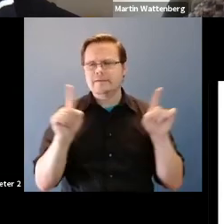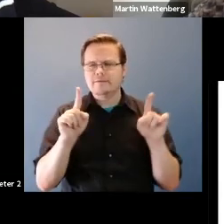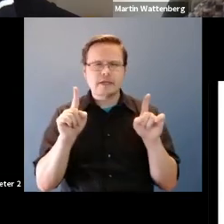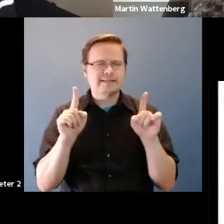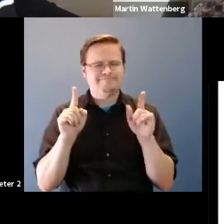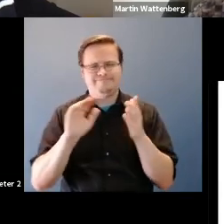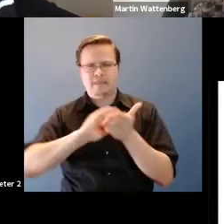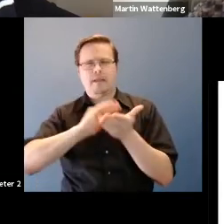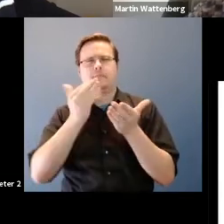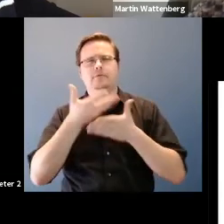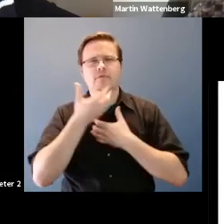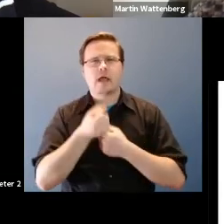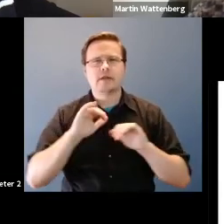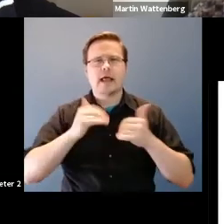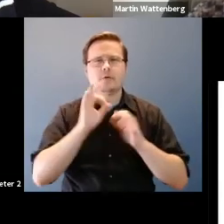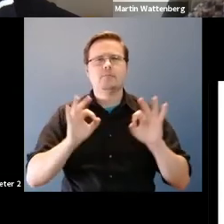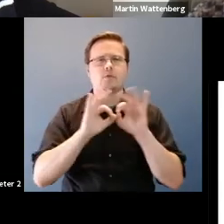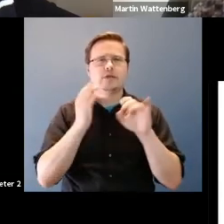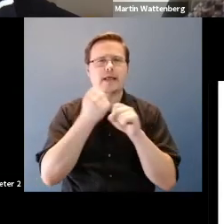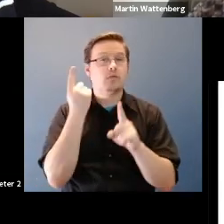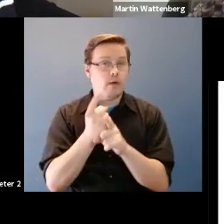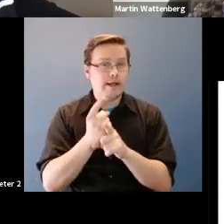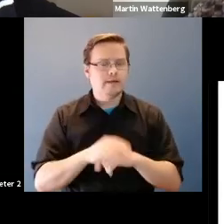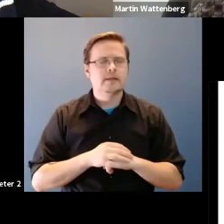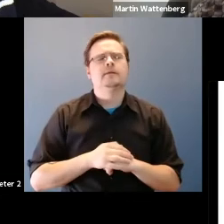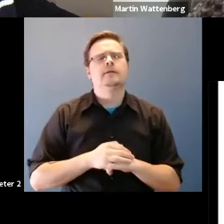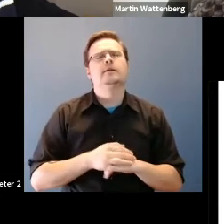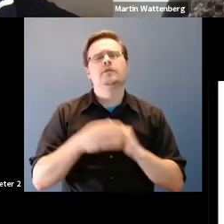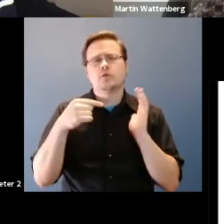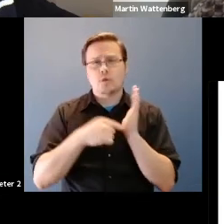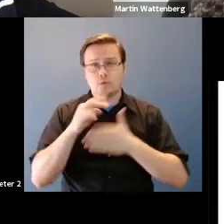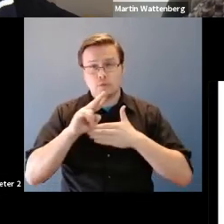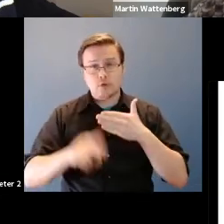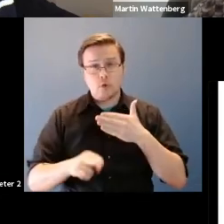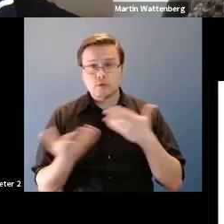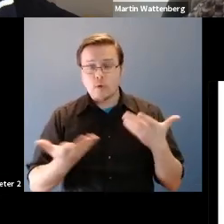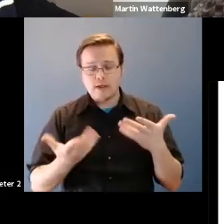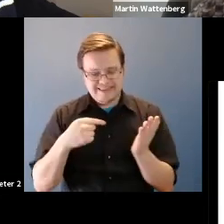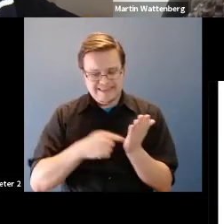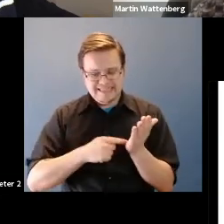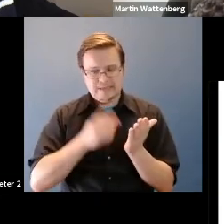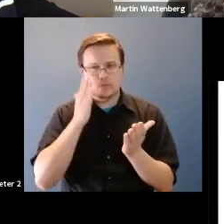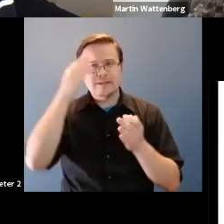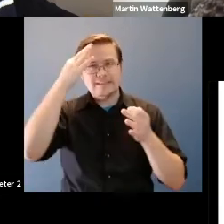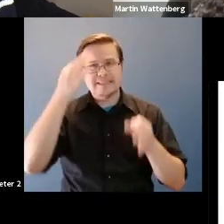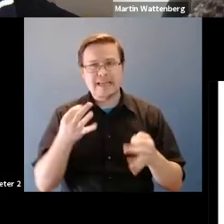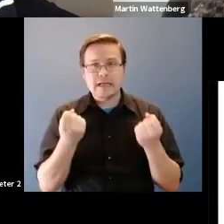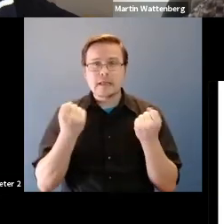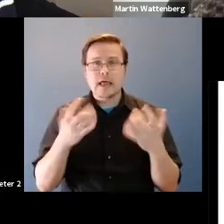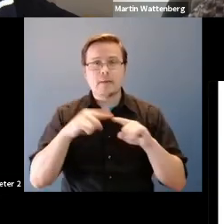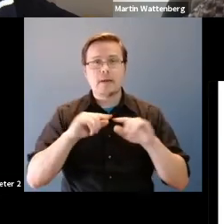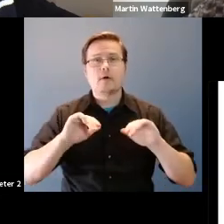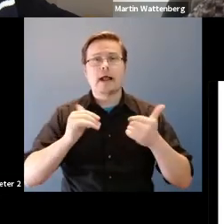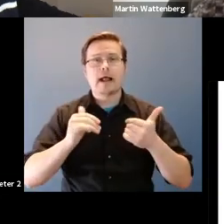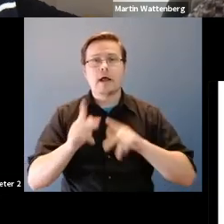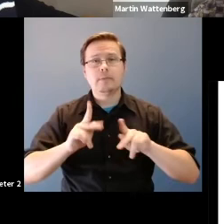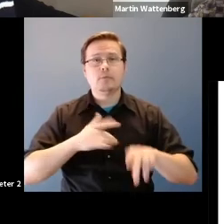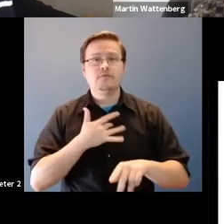Martin Wattenberg: So that the result is that this actually is going to determine a lot about how people feel using the system so next slide.